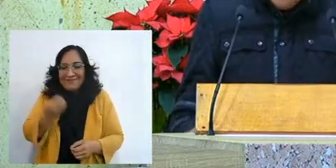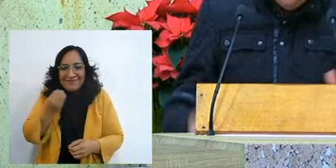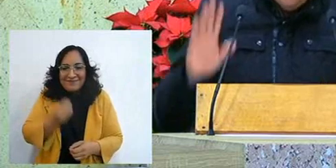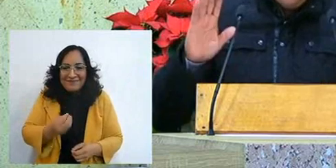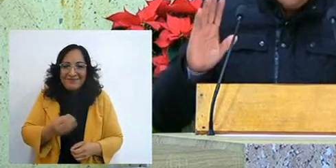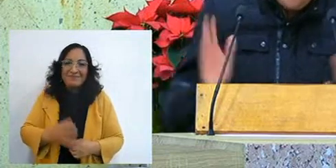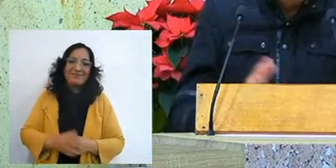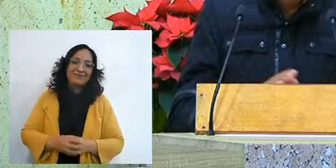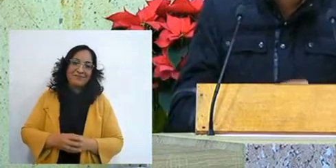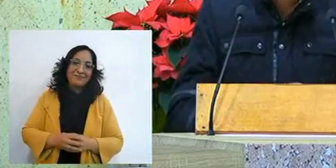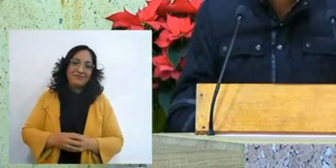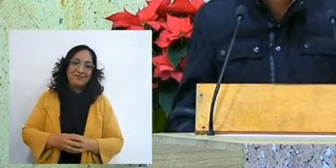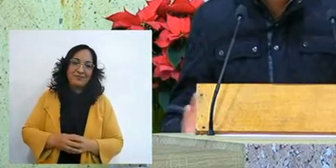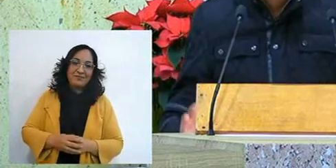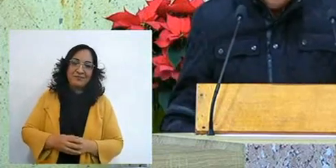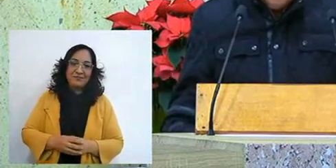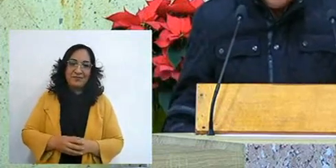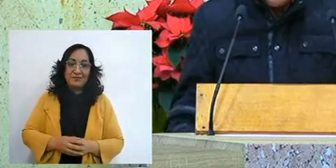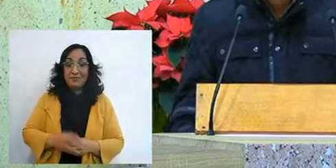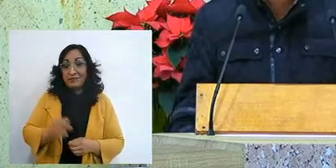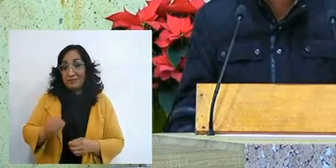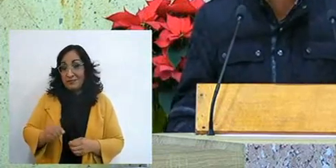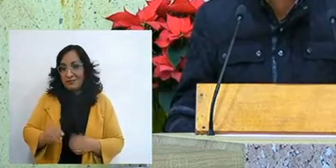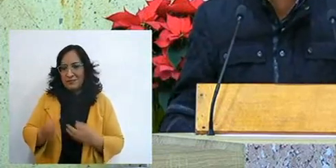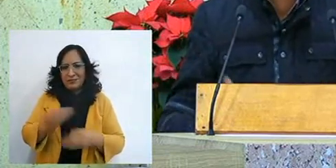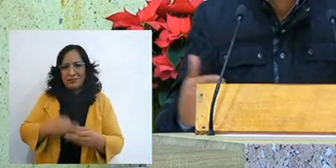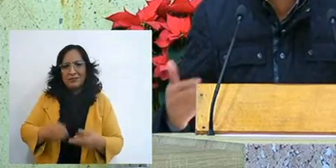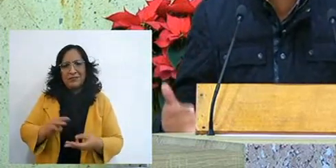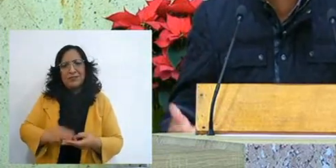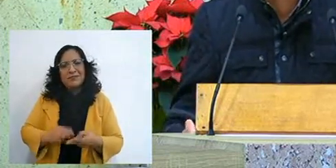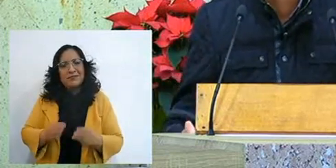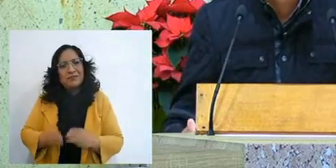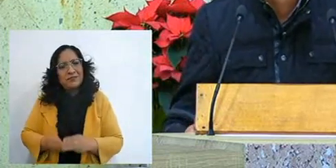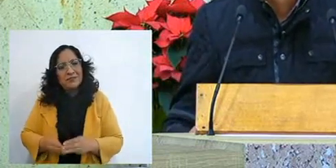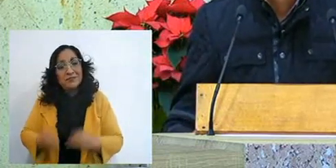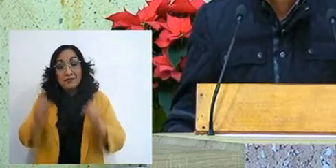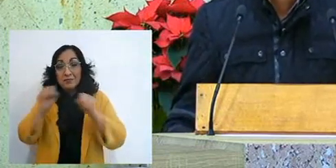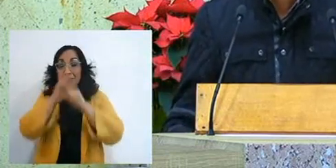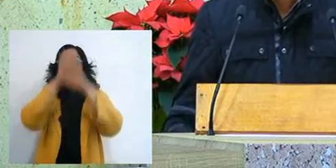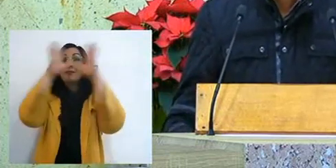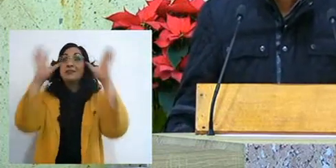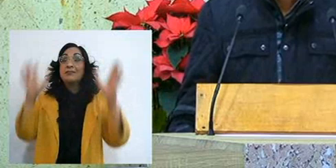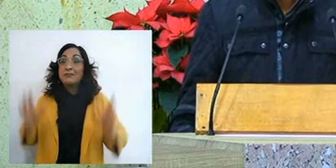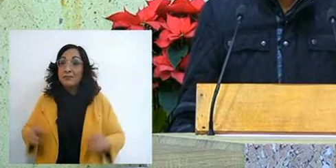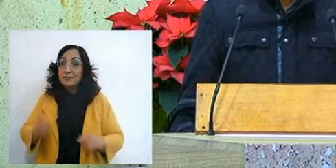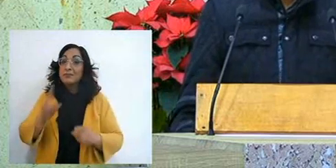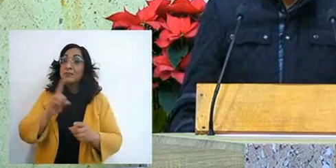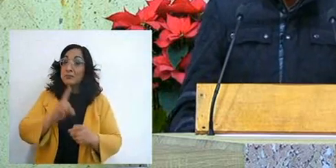and even the simplest detail, waking up from one day to the next,